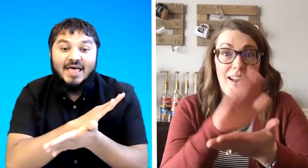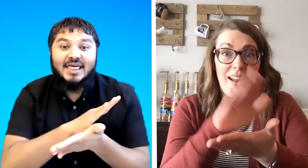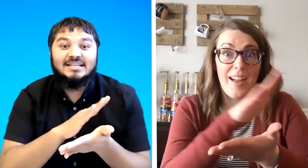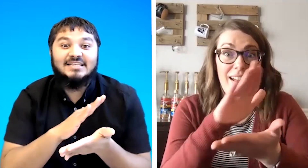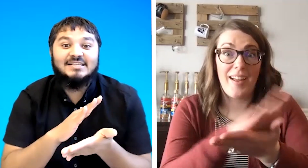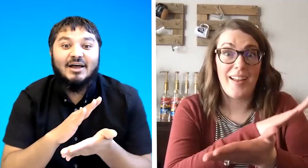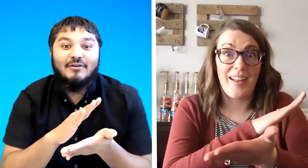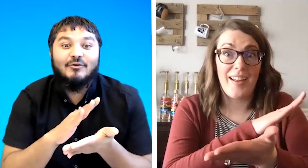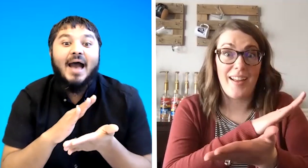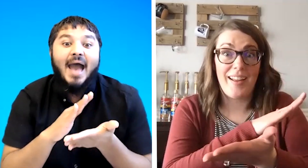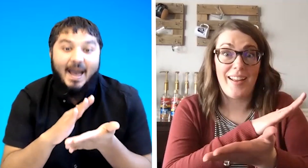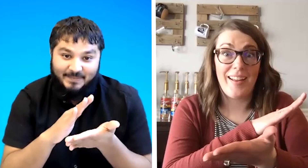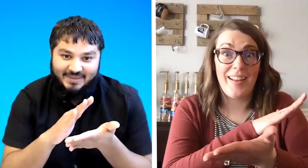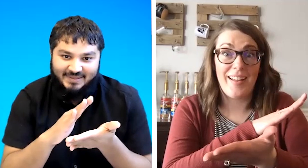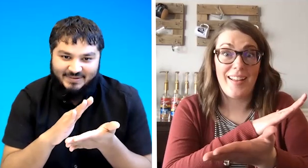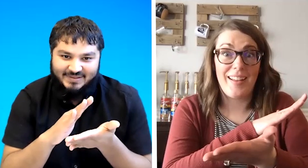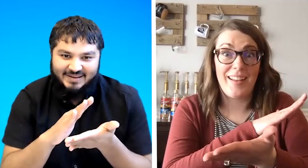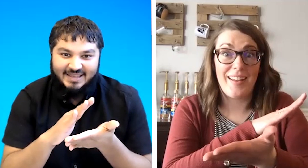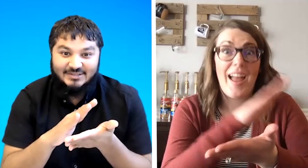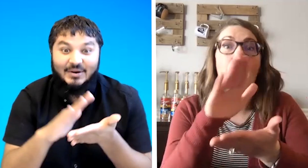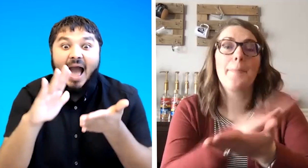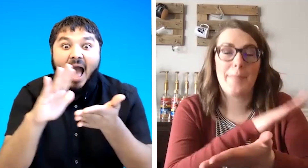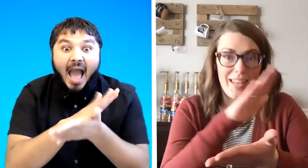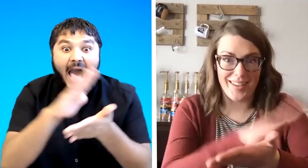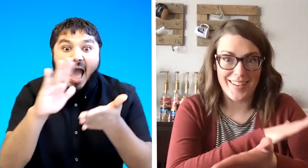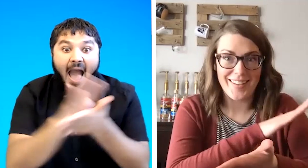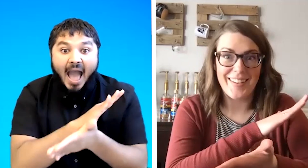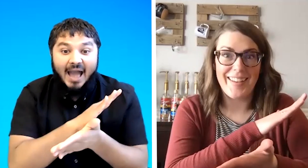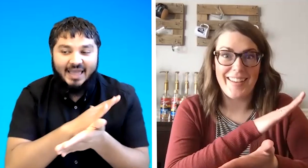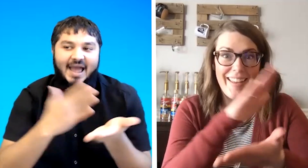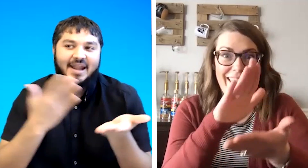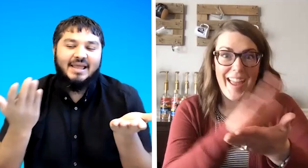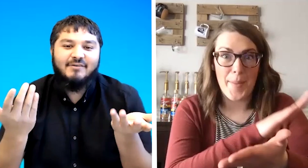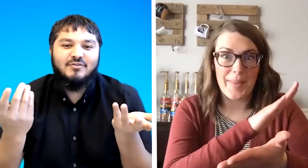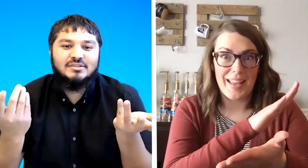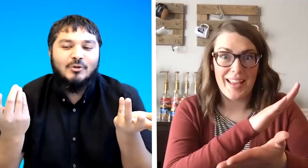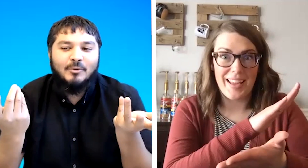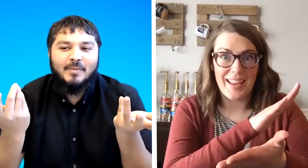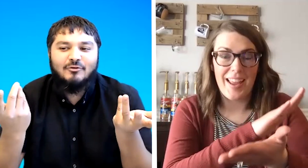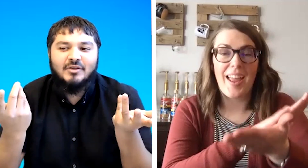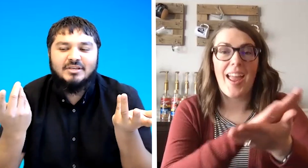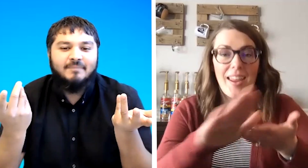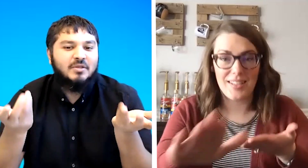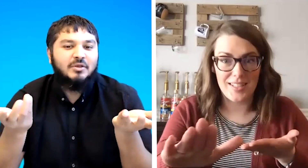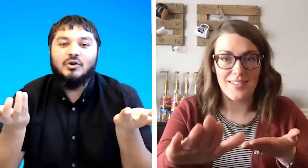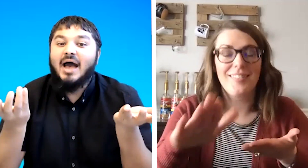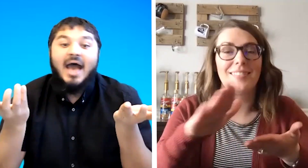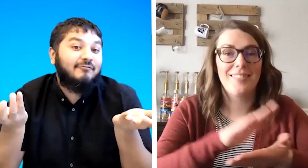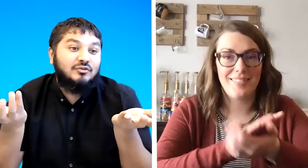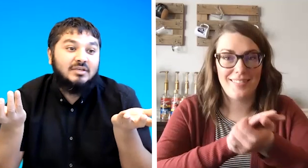that's the sign for happy okay so okay and again if it's a non-manufacturer you don't have to say